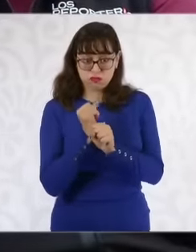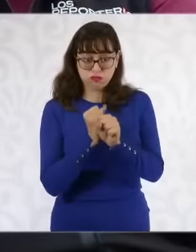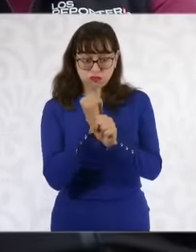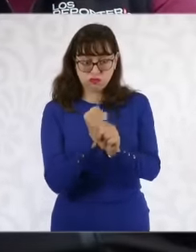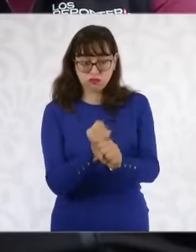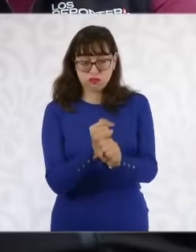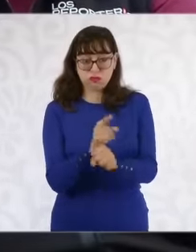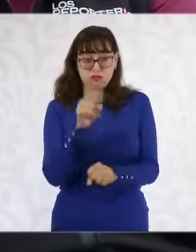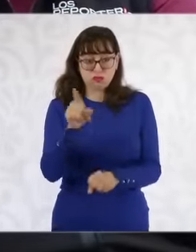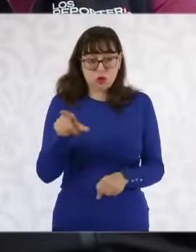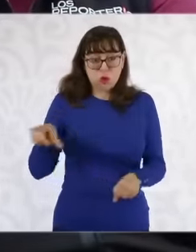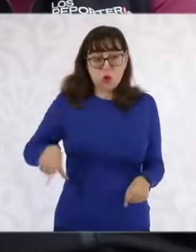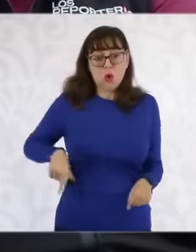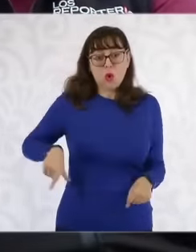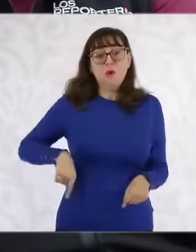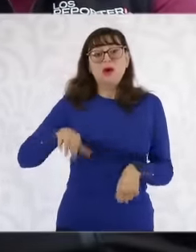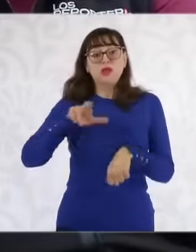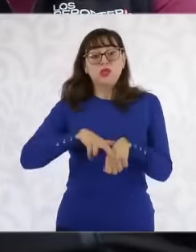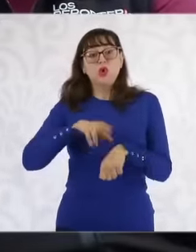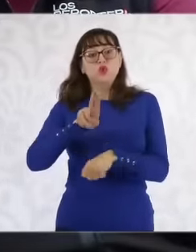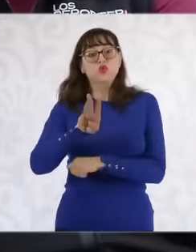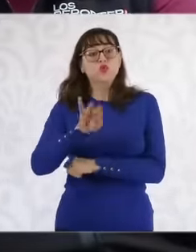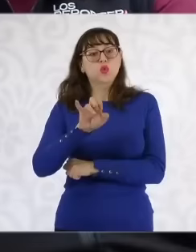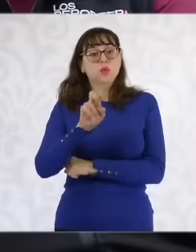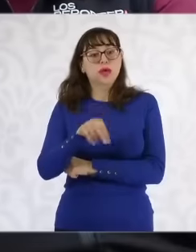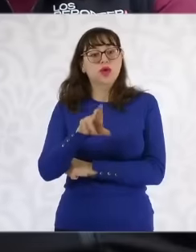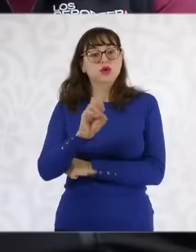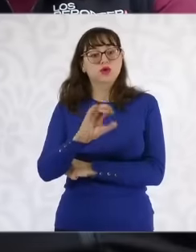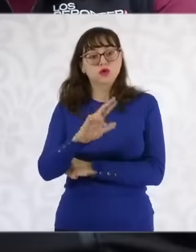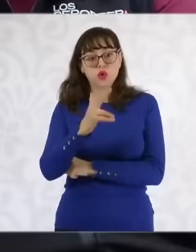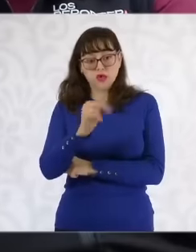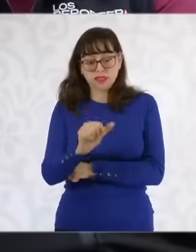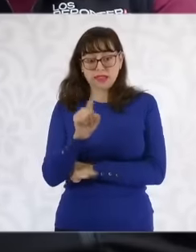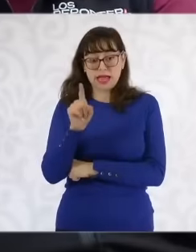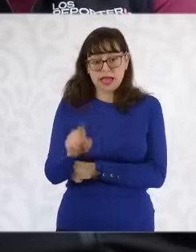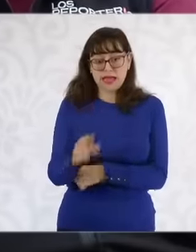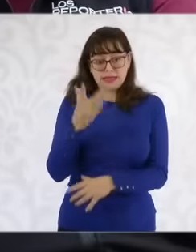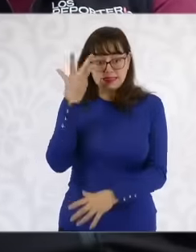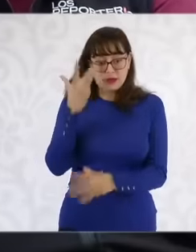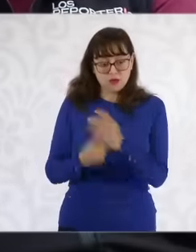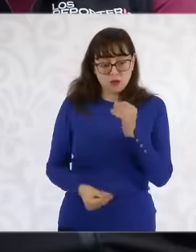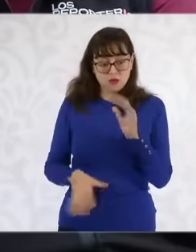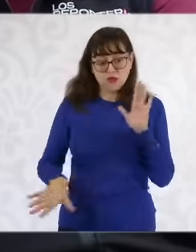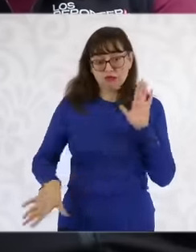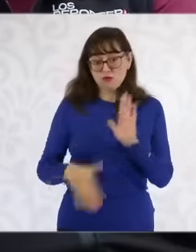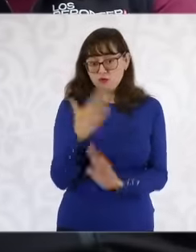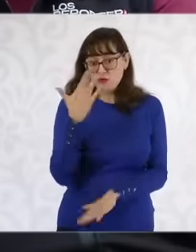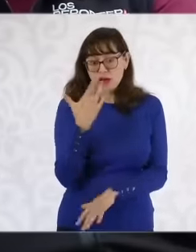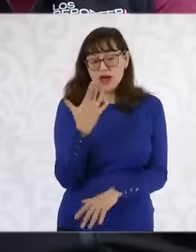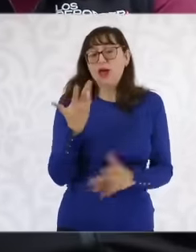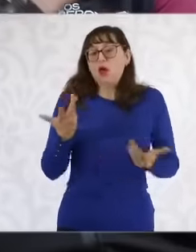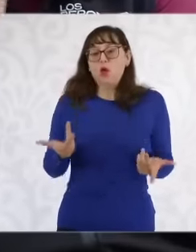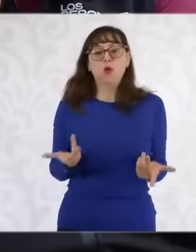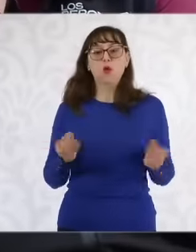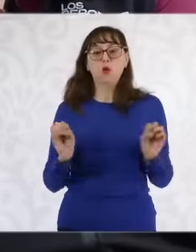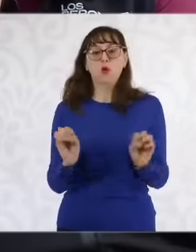Governor Rubén Rocha, whether there was this departure from Mexico or not. activities or have detected something